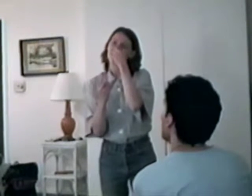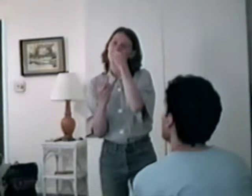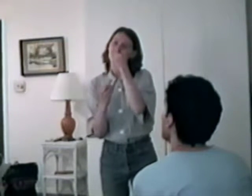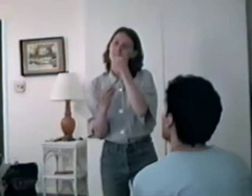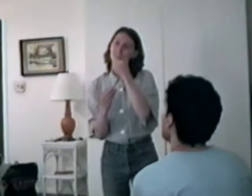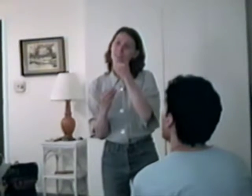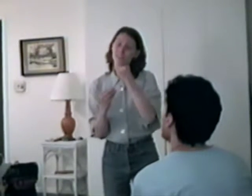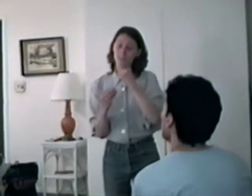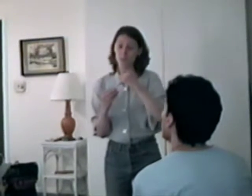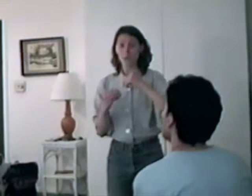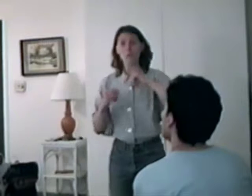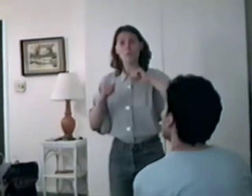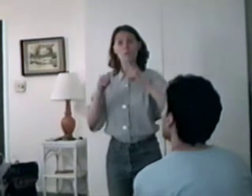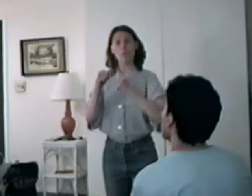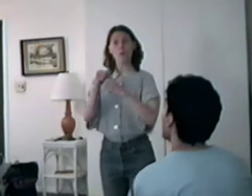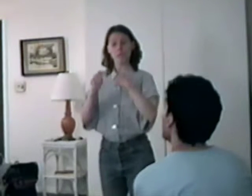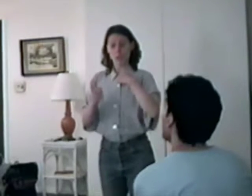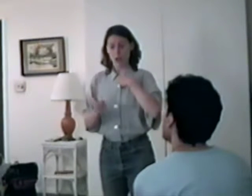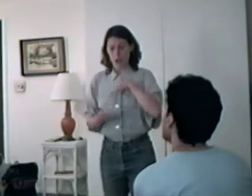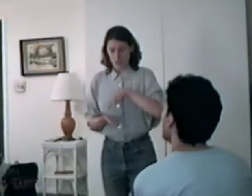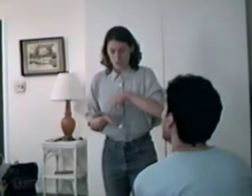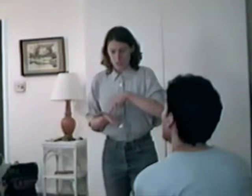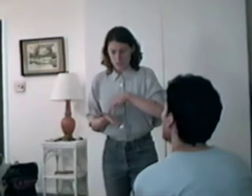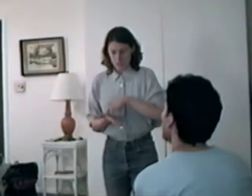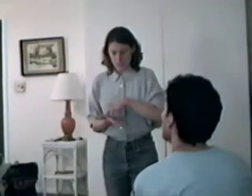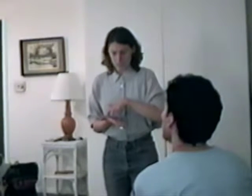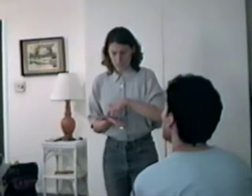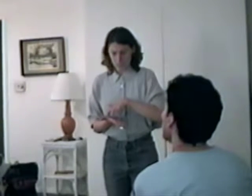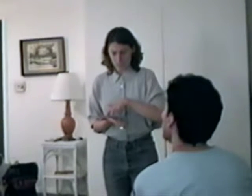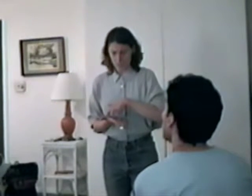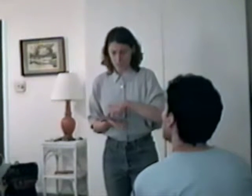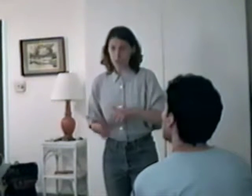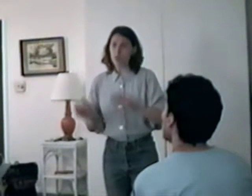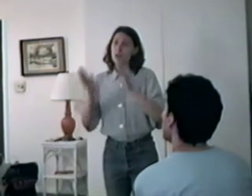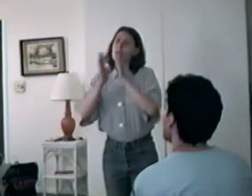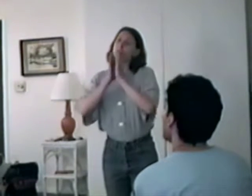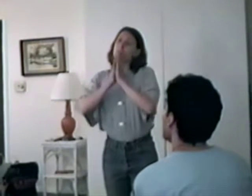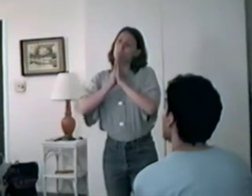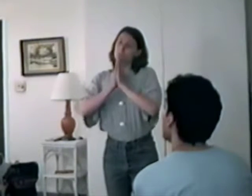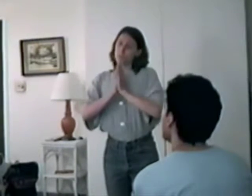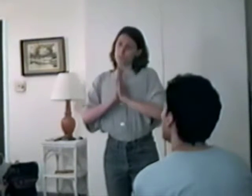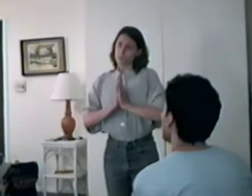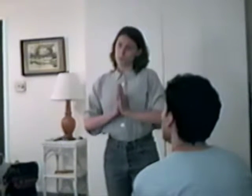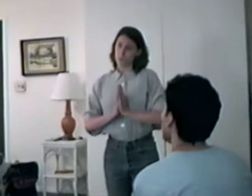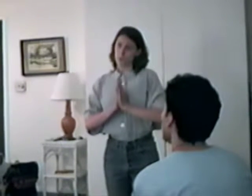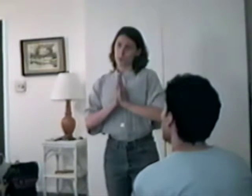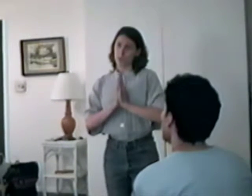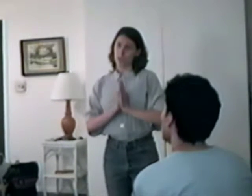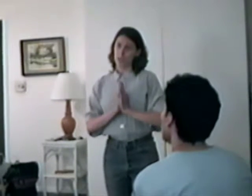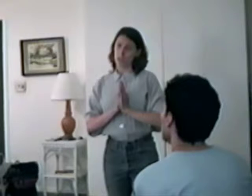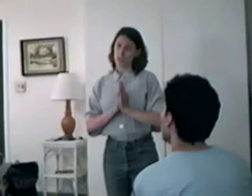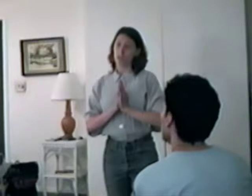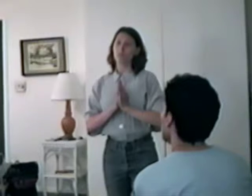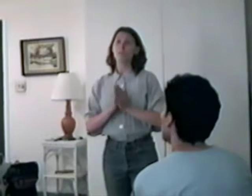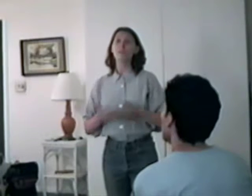3 in the nursery fast asleep Fall asleep